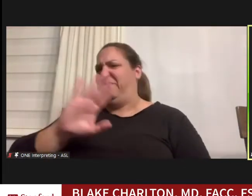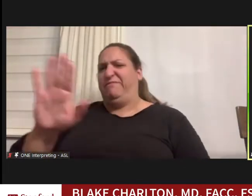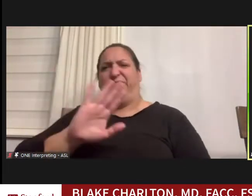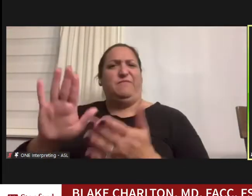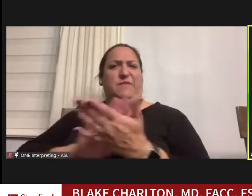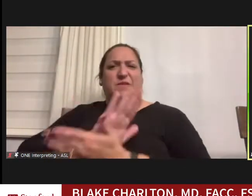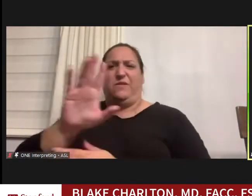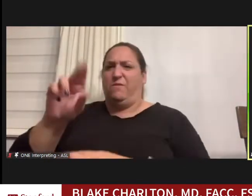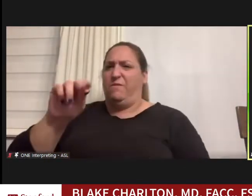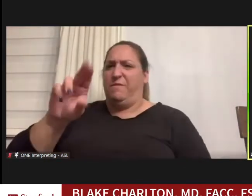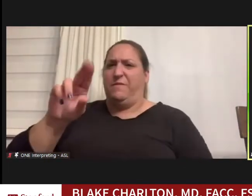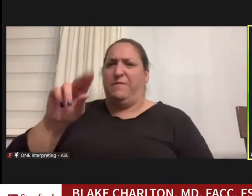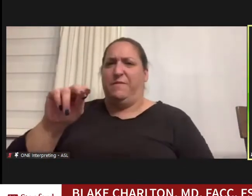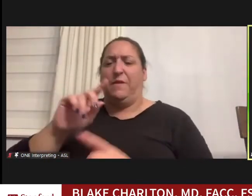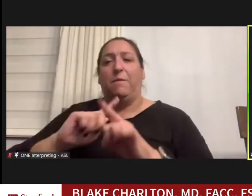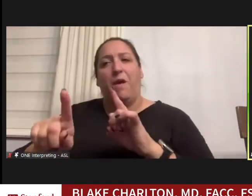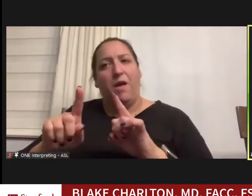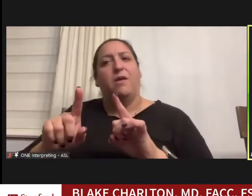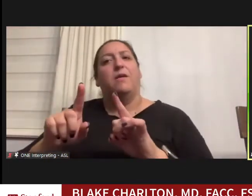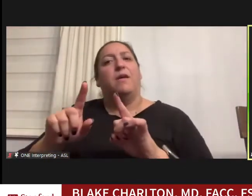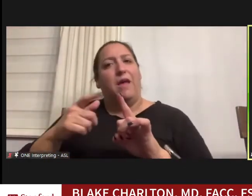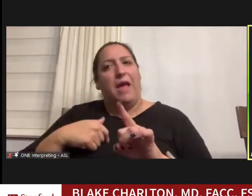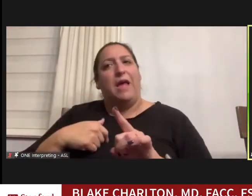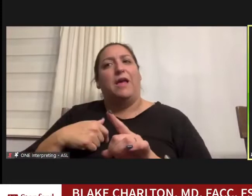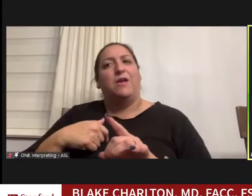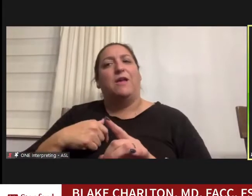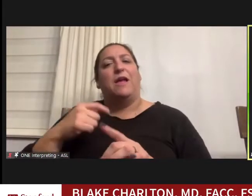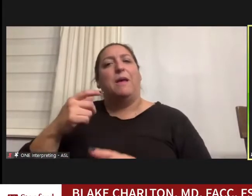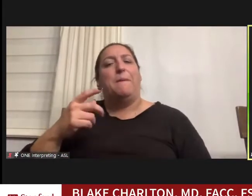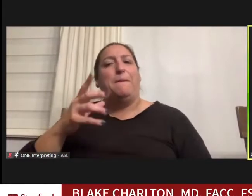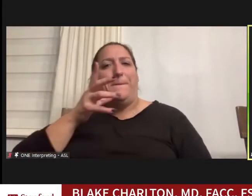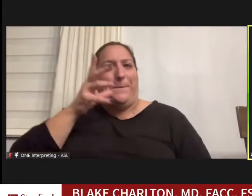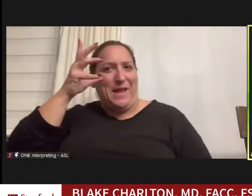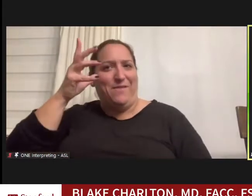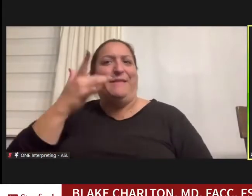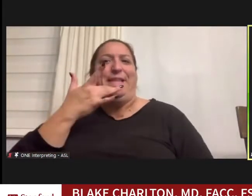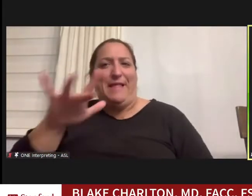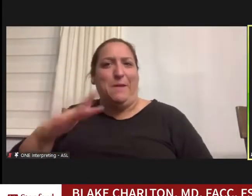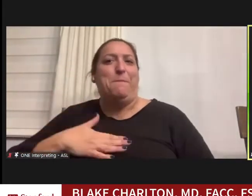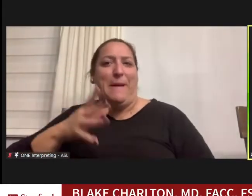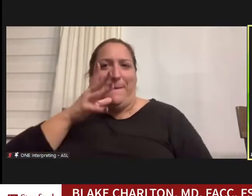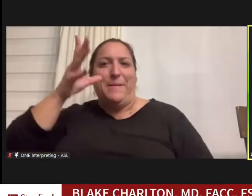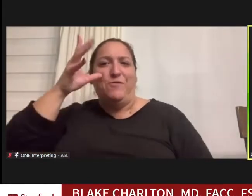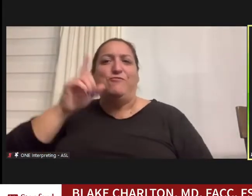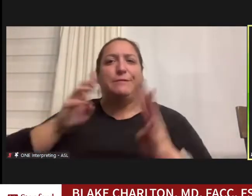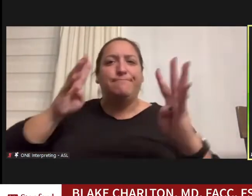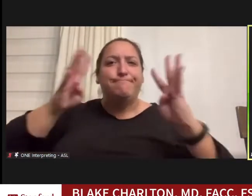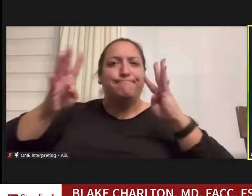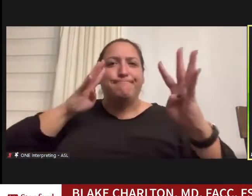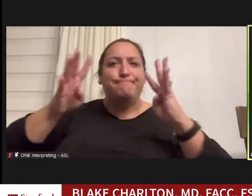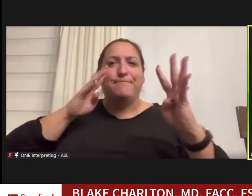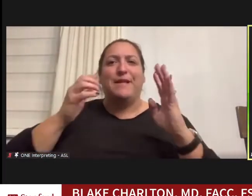however I had very crafty impatient parents who would read to me every night and notice that as